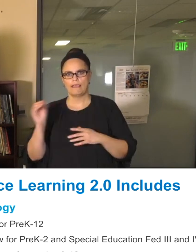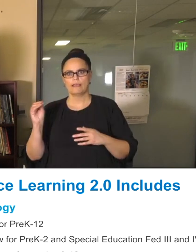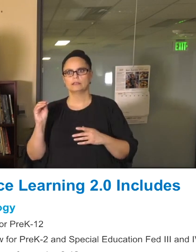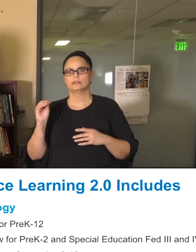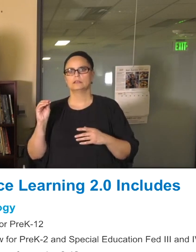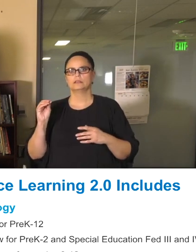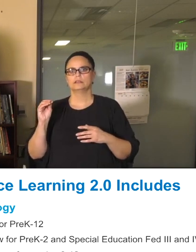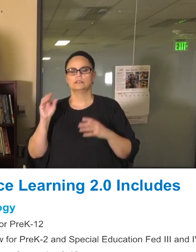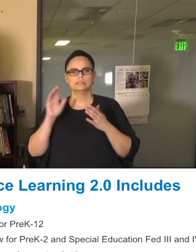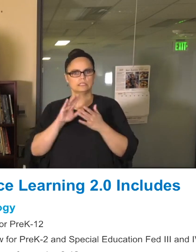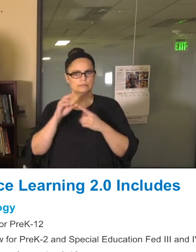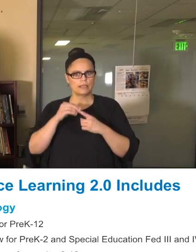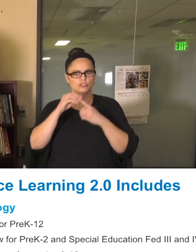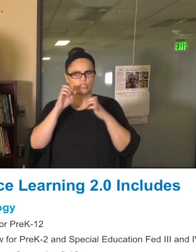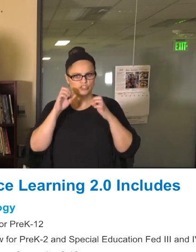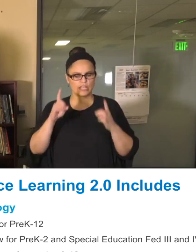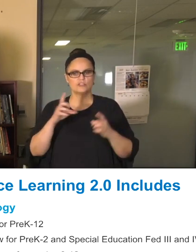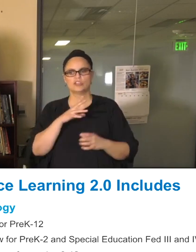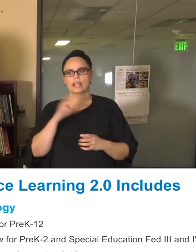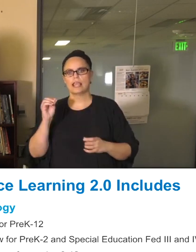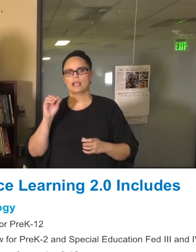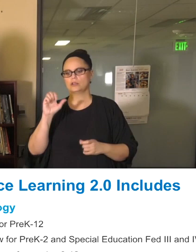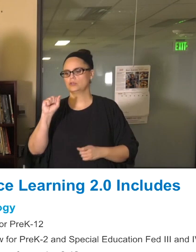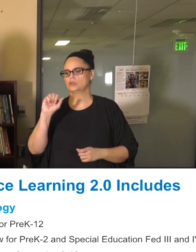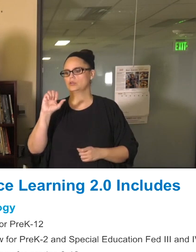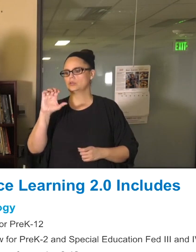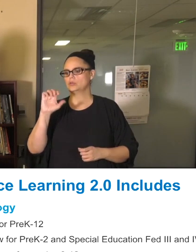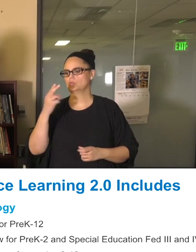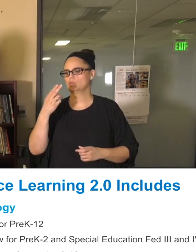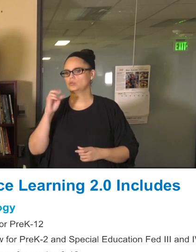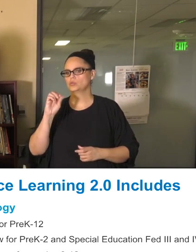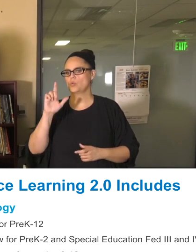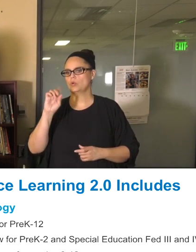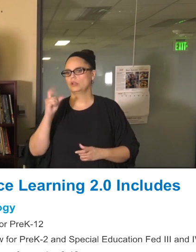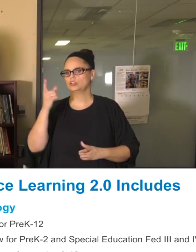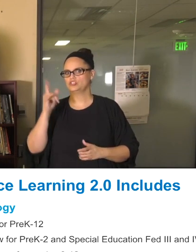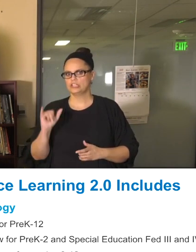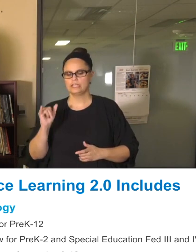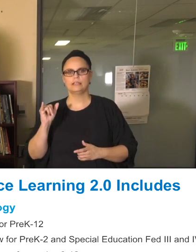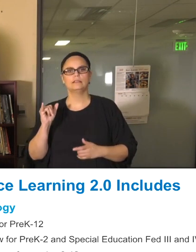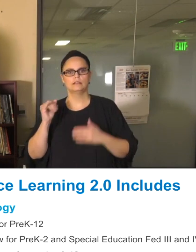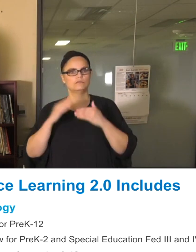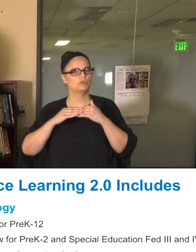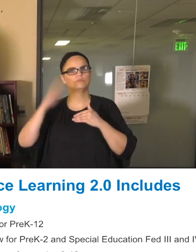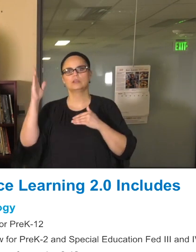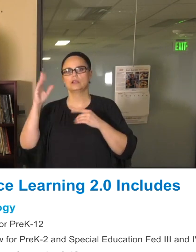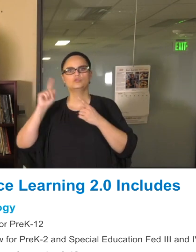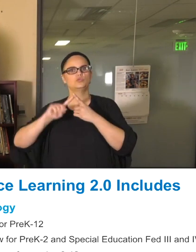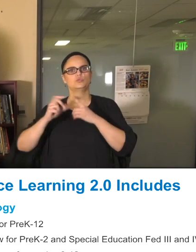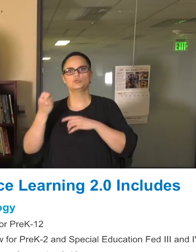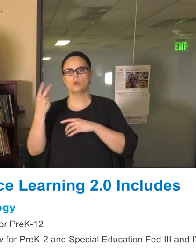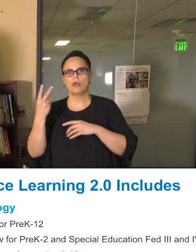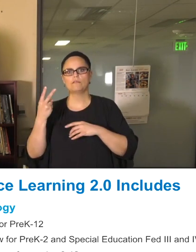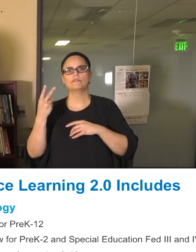students who are in grades 3 through 12. There will be video conferencing on Google Meets. I have heard a lot of feedback as